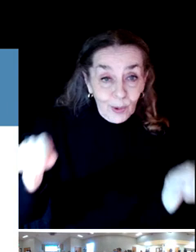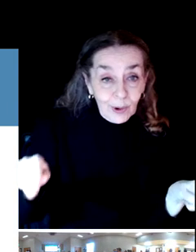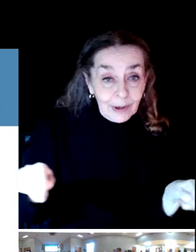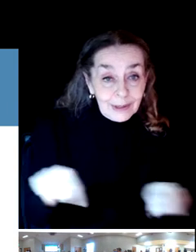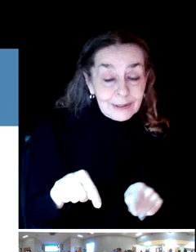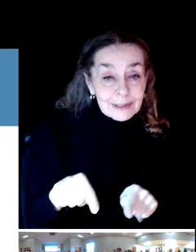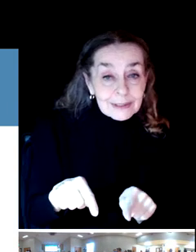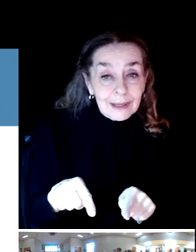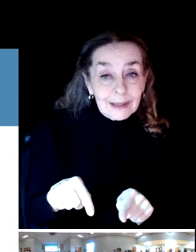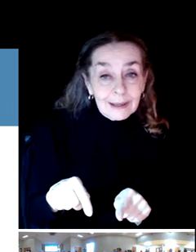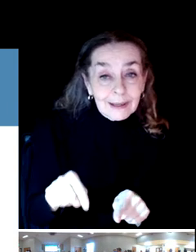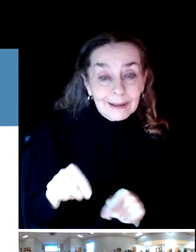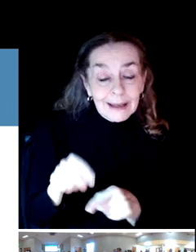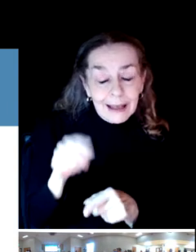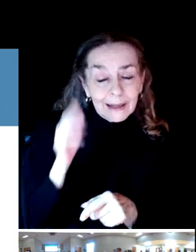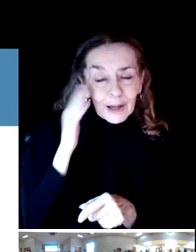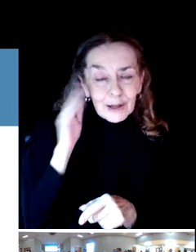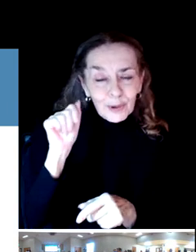have that rise up to the top as well.